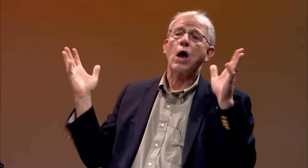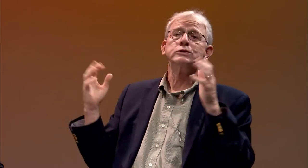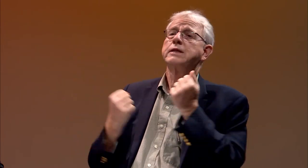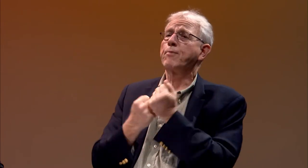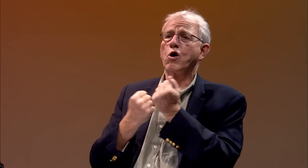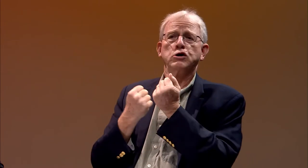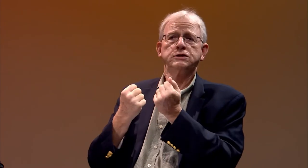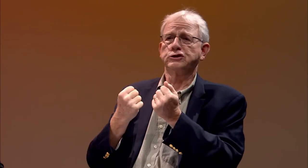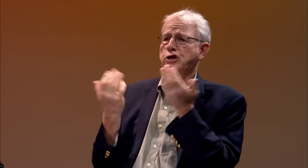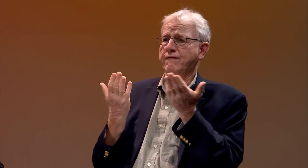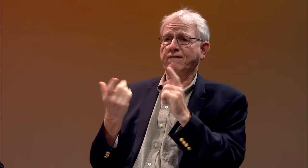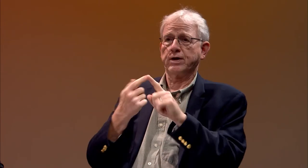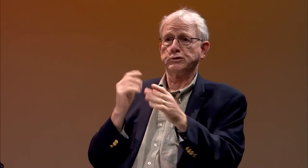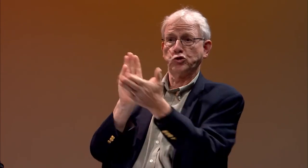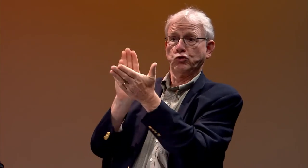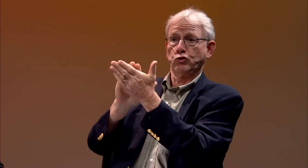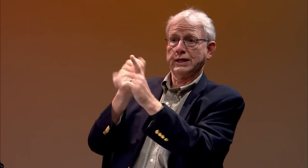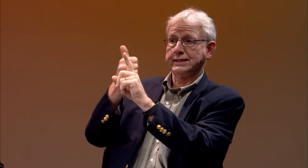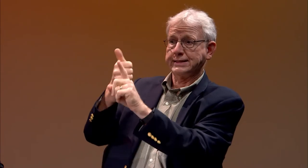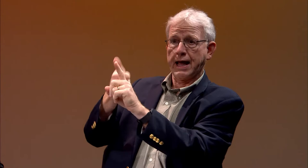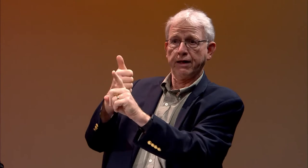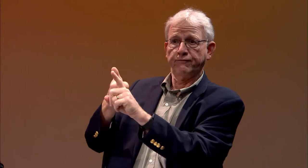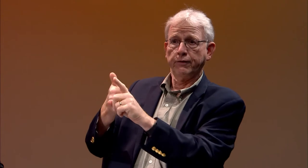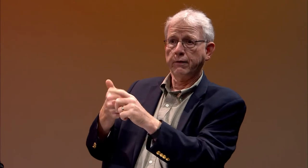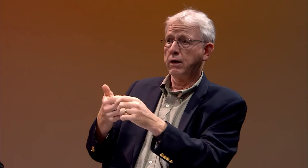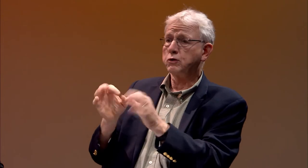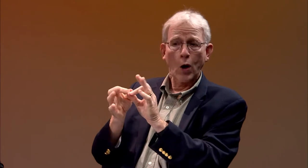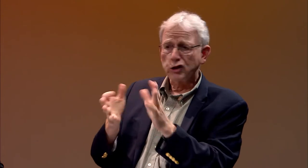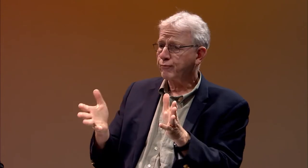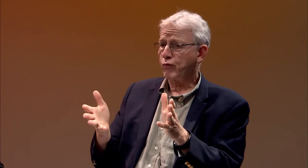We had no other support system from the school.